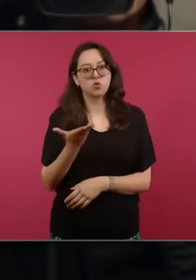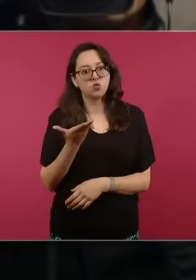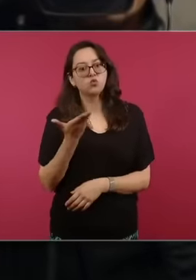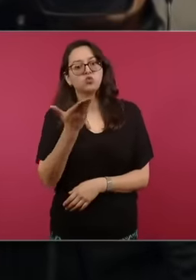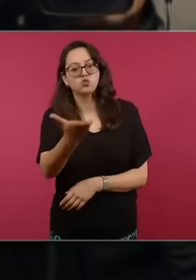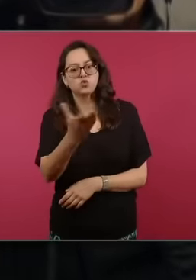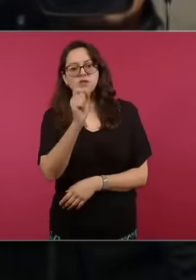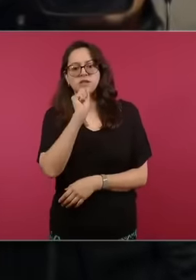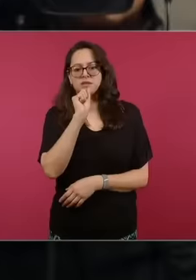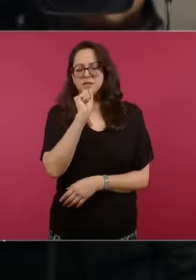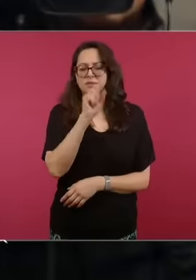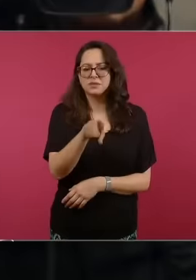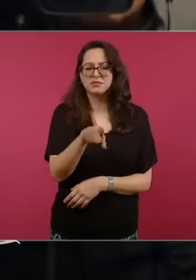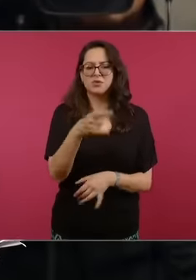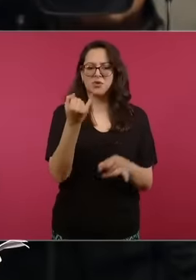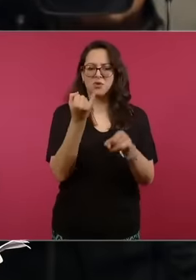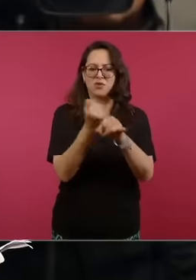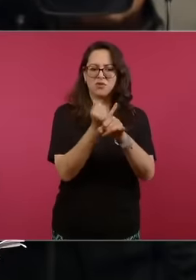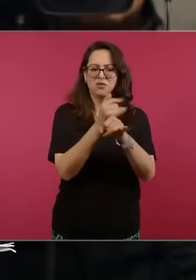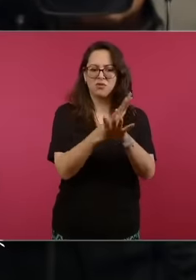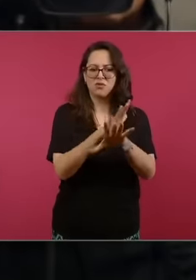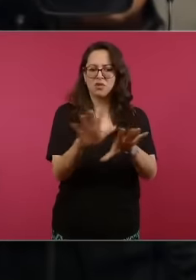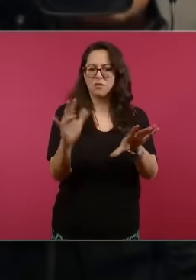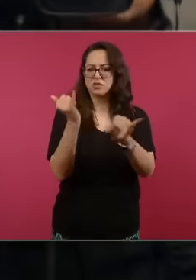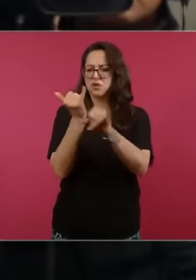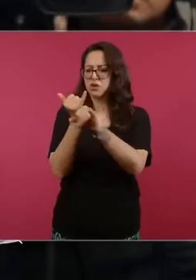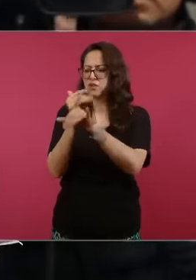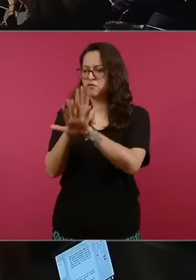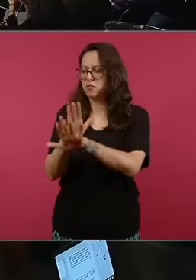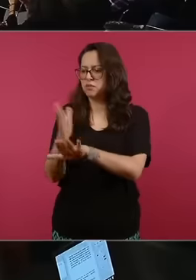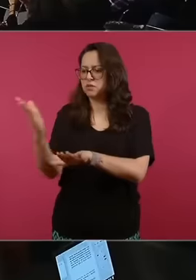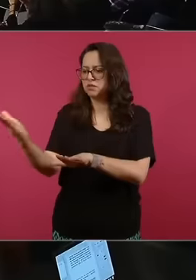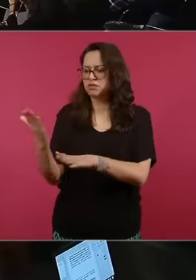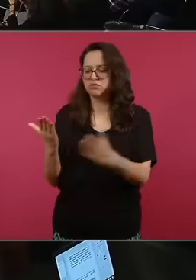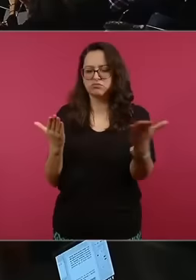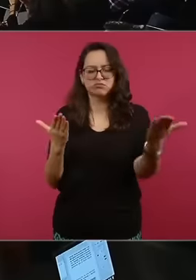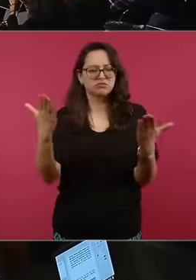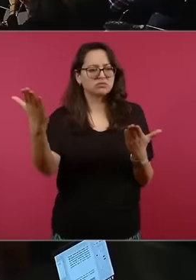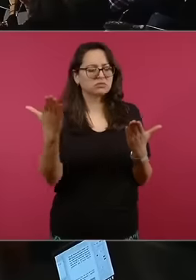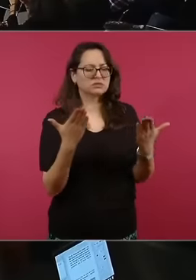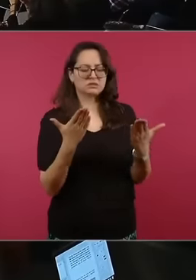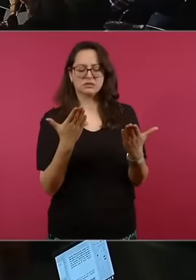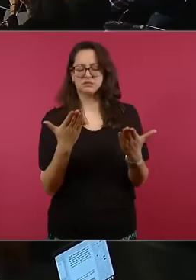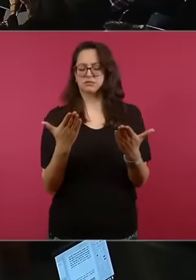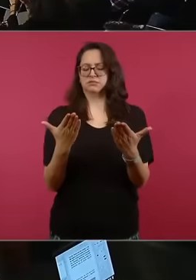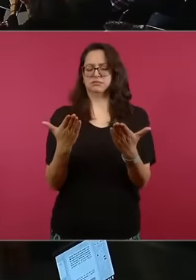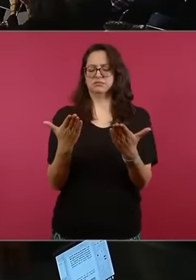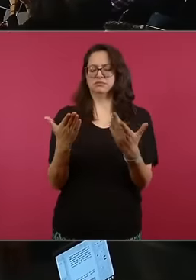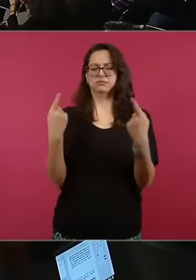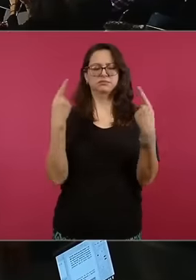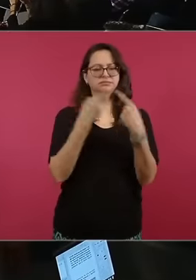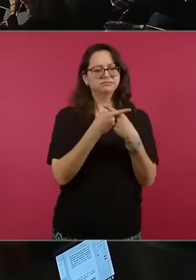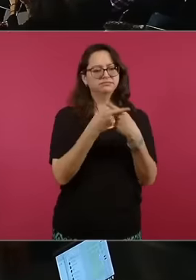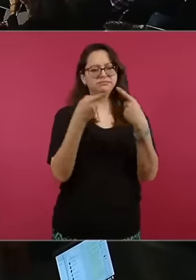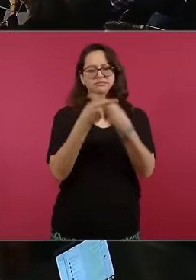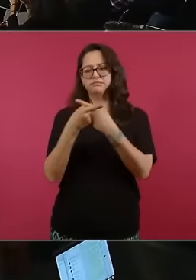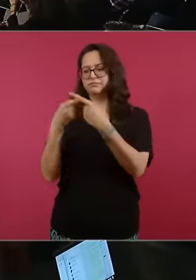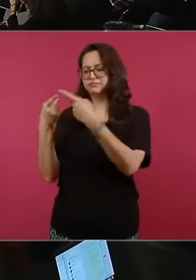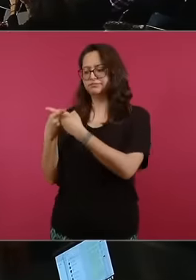different figures about the debts of the Salinas group chaired by the concessionaire Ricardo Salinas